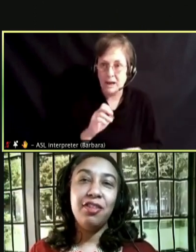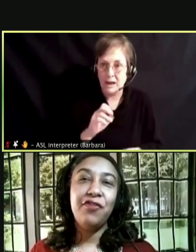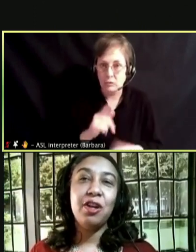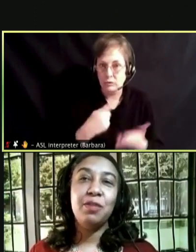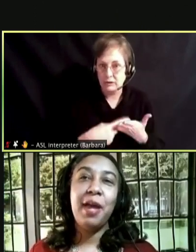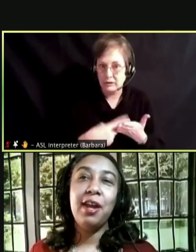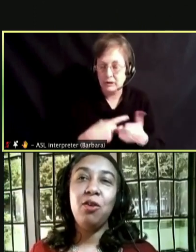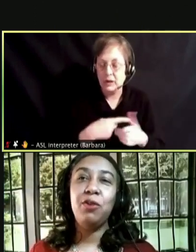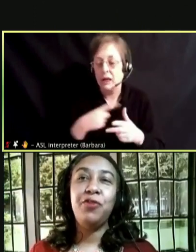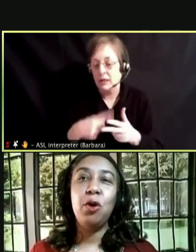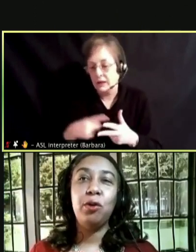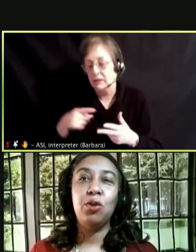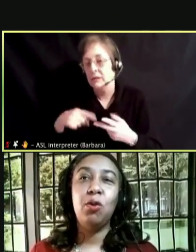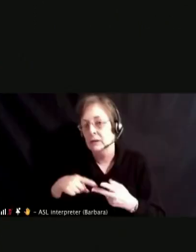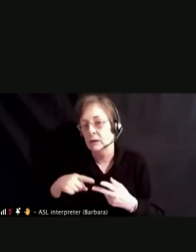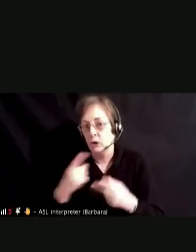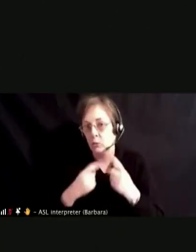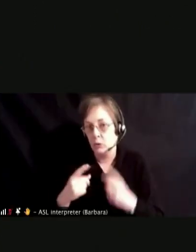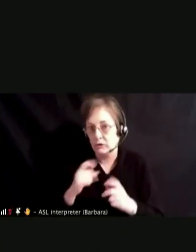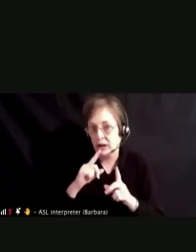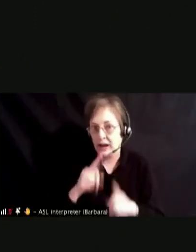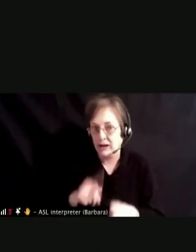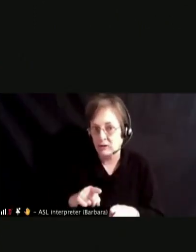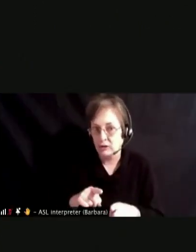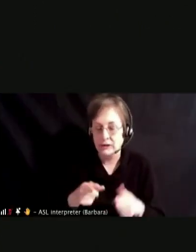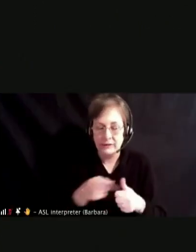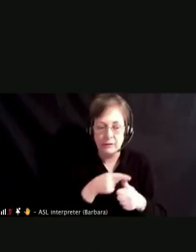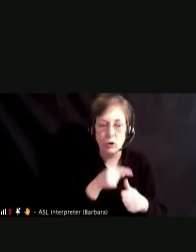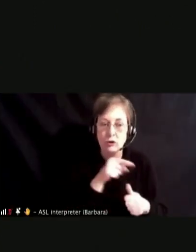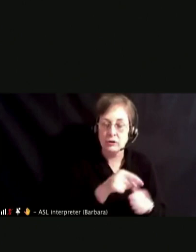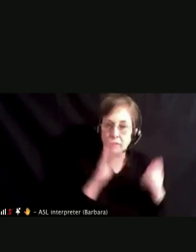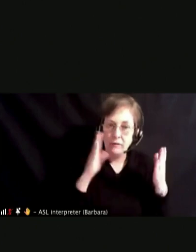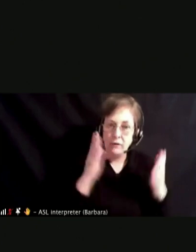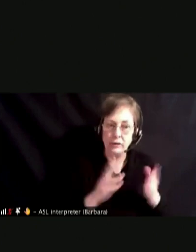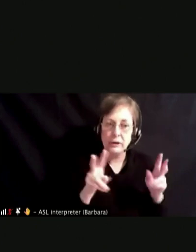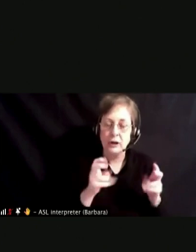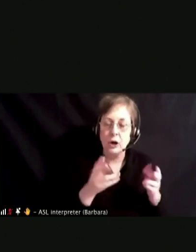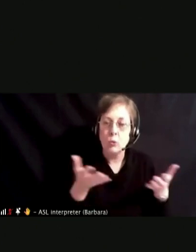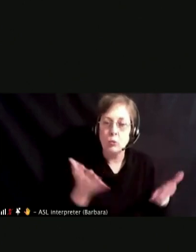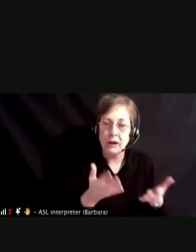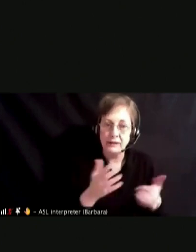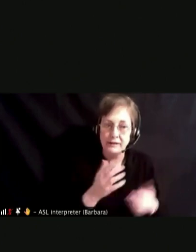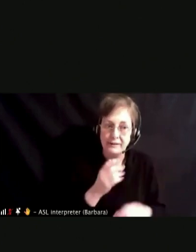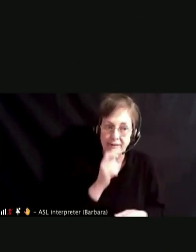THE FIRST PANEL WILL FOCUS ON WHAT IS VAPING AND THE IMPACT ON SCHOOLS, THE SECOND PANEL